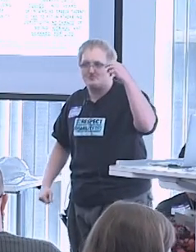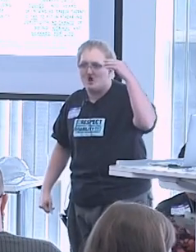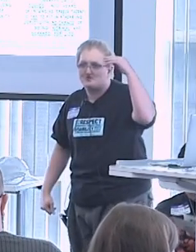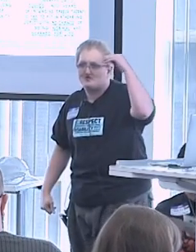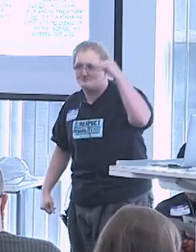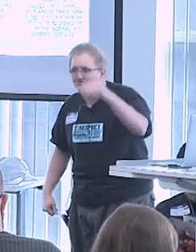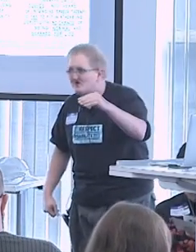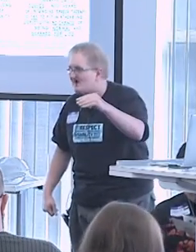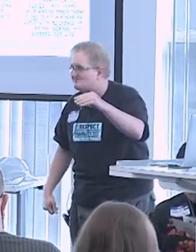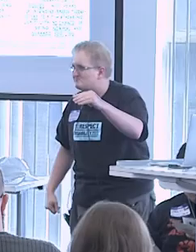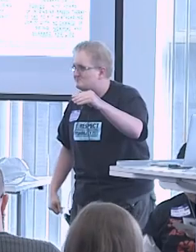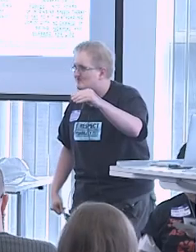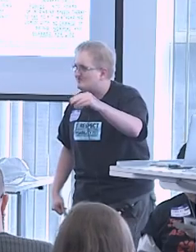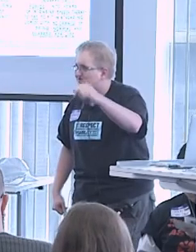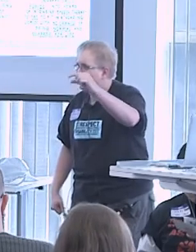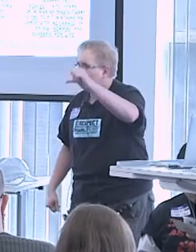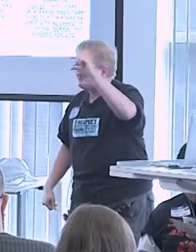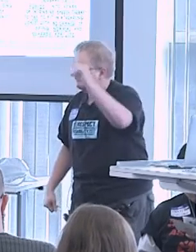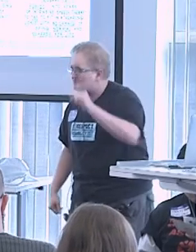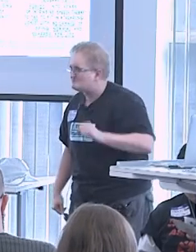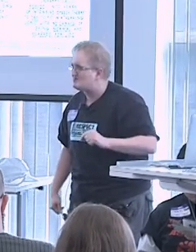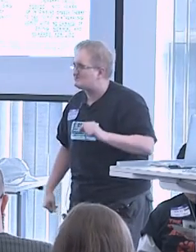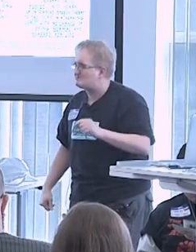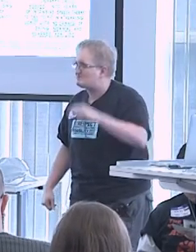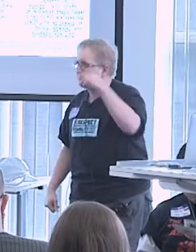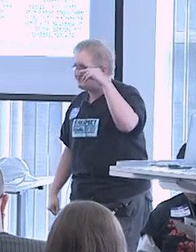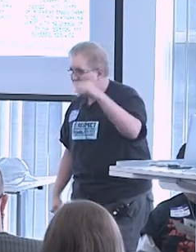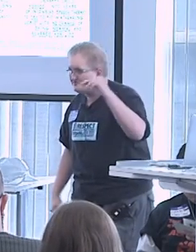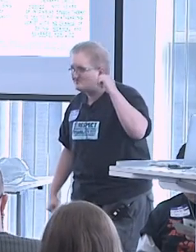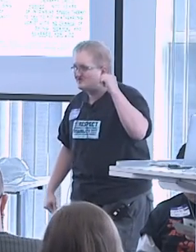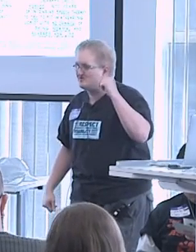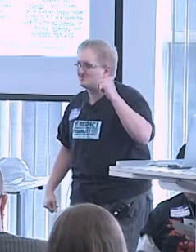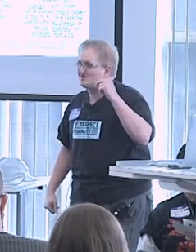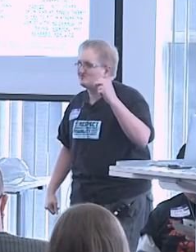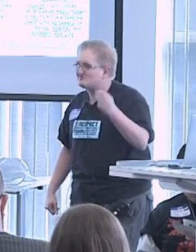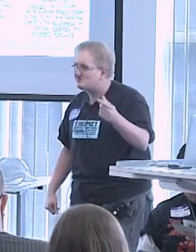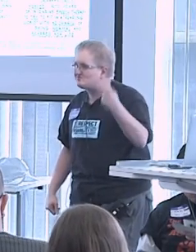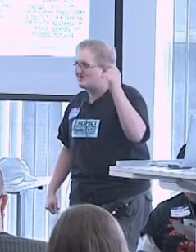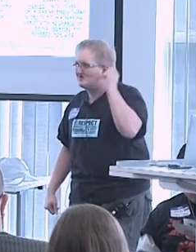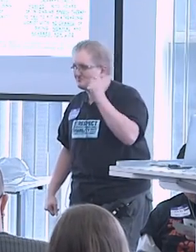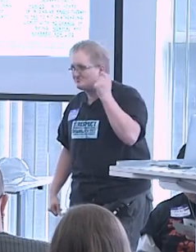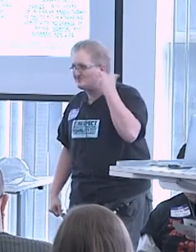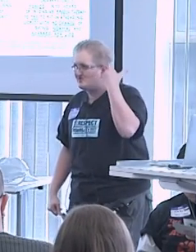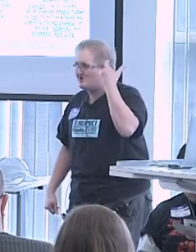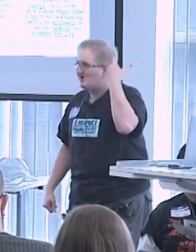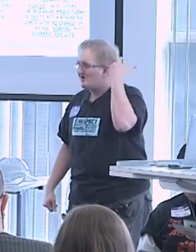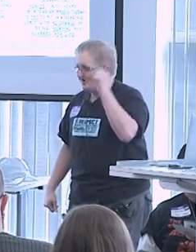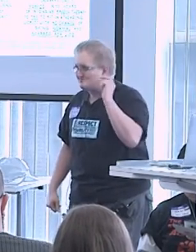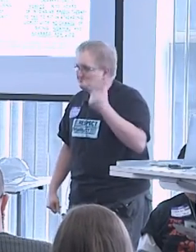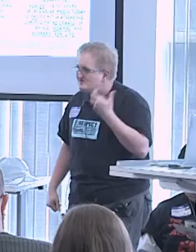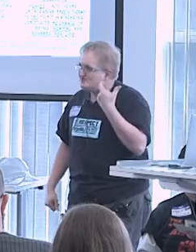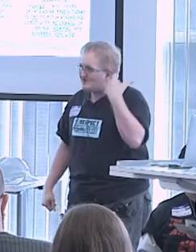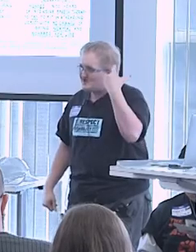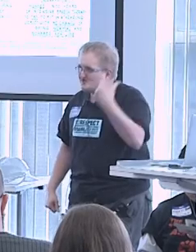not the complete absence of hearing, but some level. It takes out the hearing that exists and puts in a machine that hears